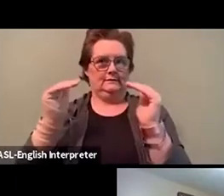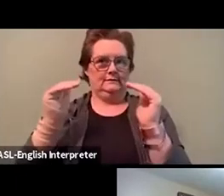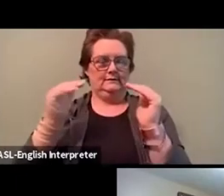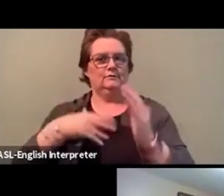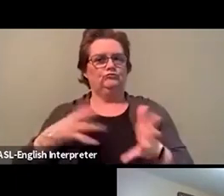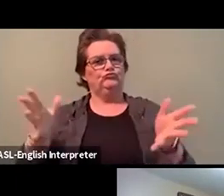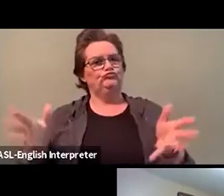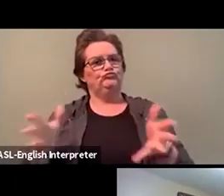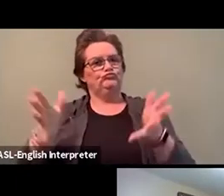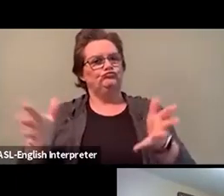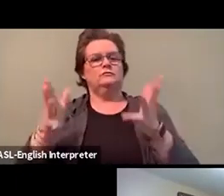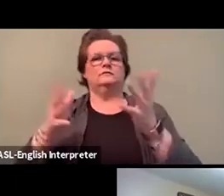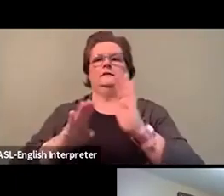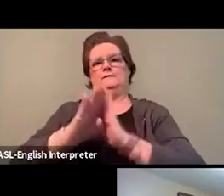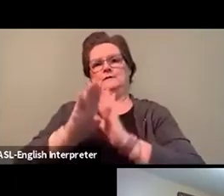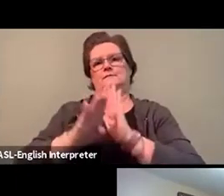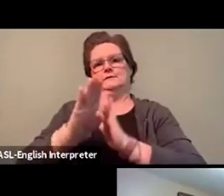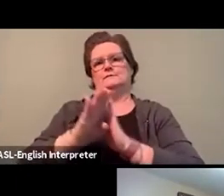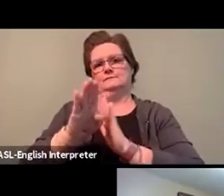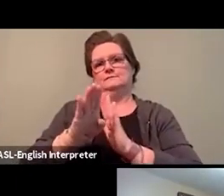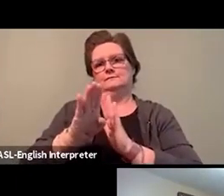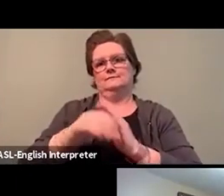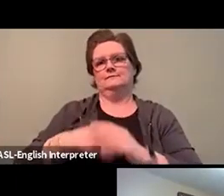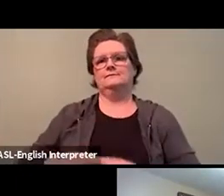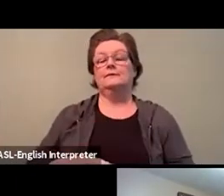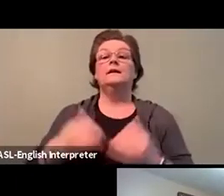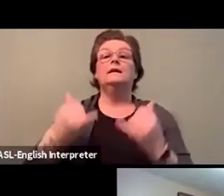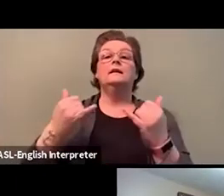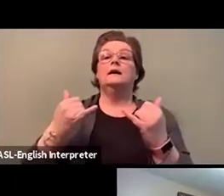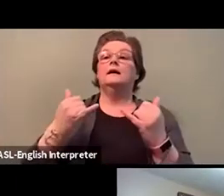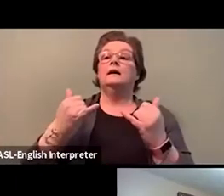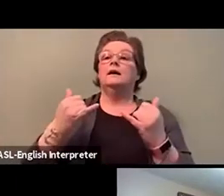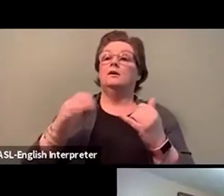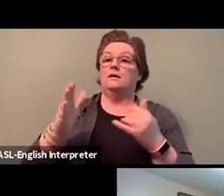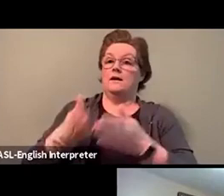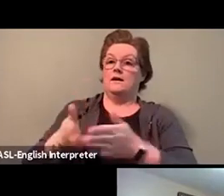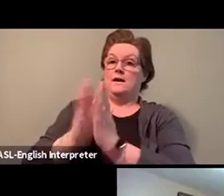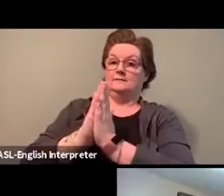I'll now pass it on to my co-facilitator, Sharon.